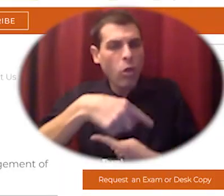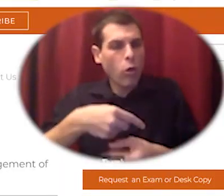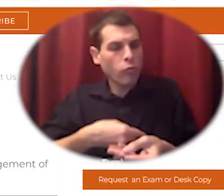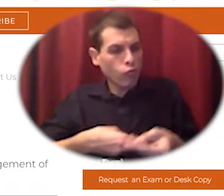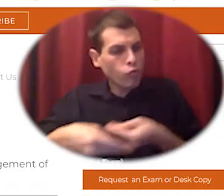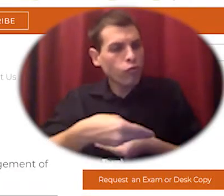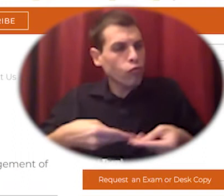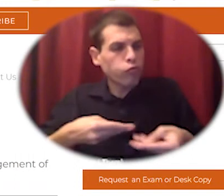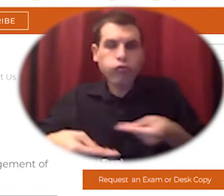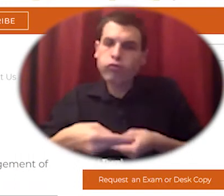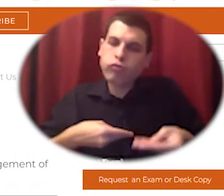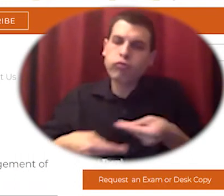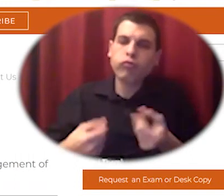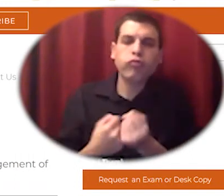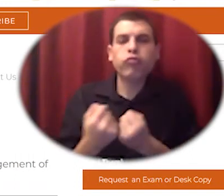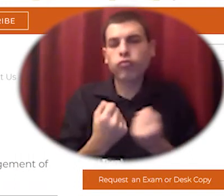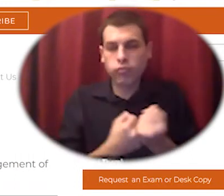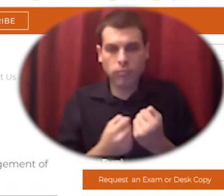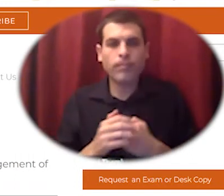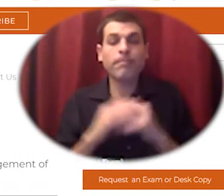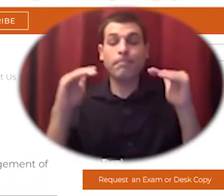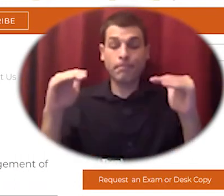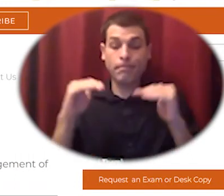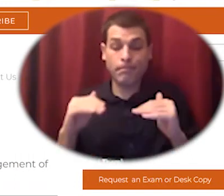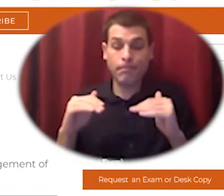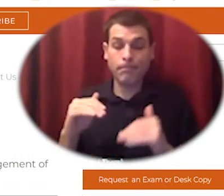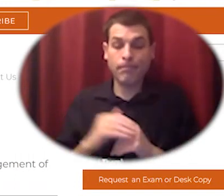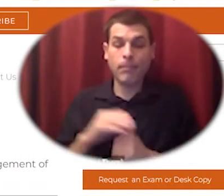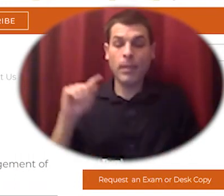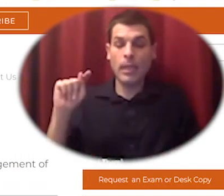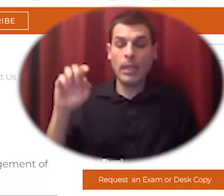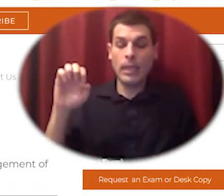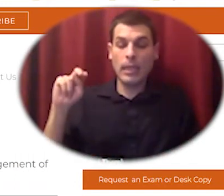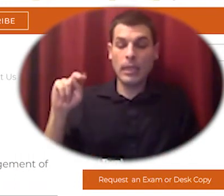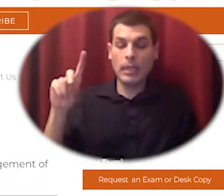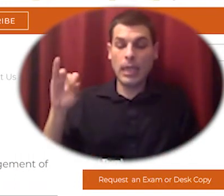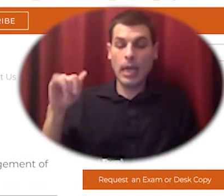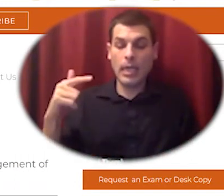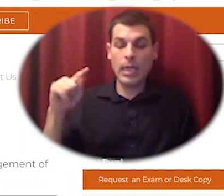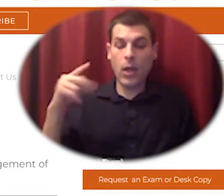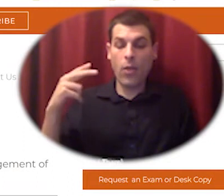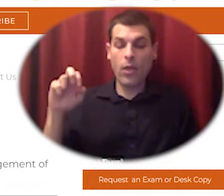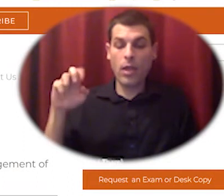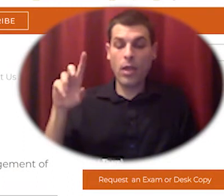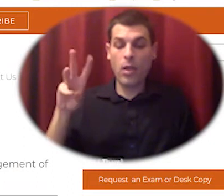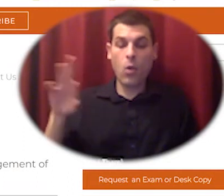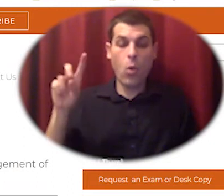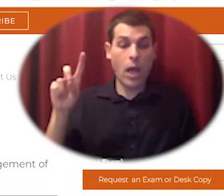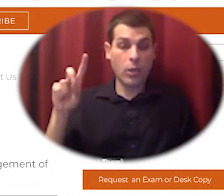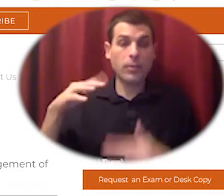then i want to highlight this title tending the wild native american knowledge and management